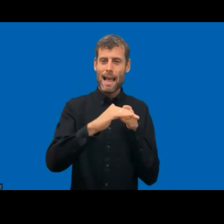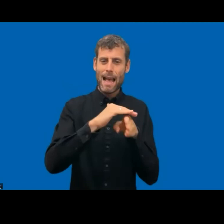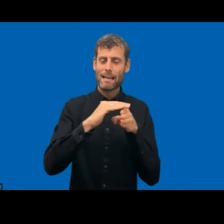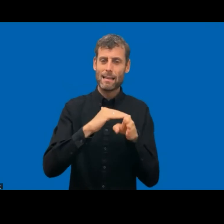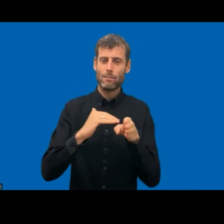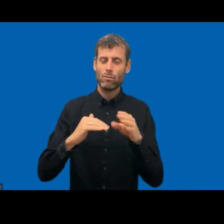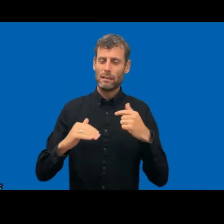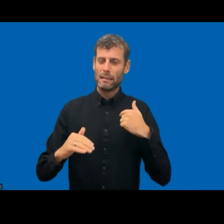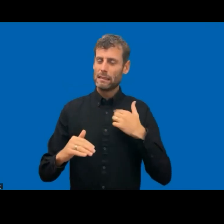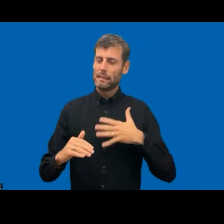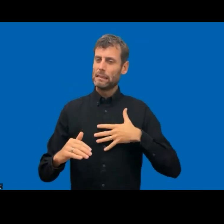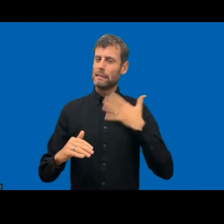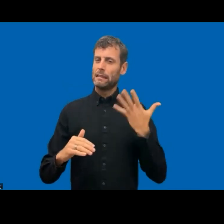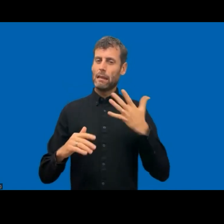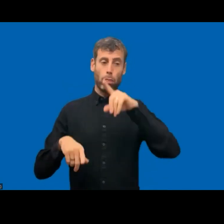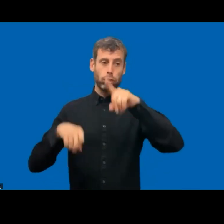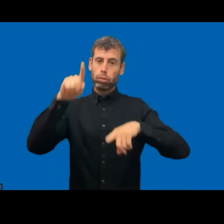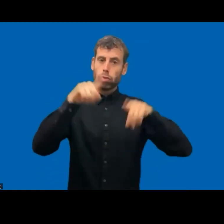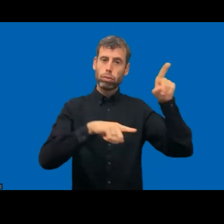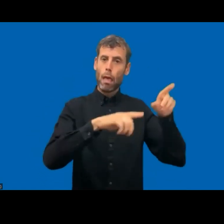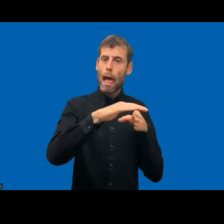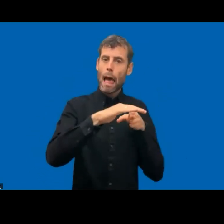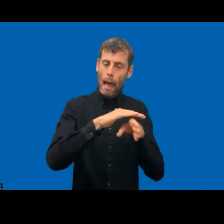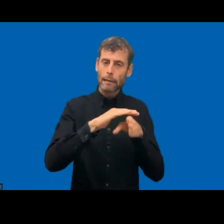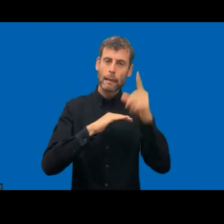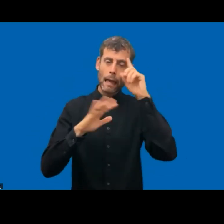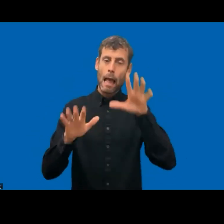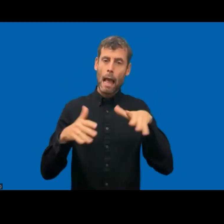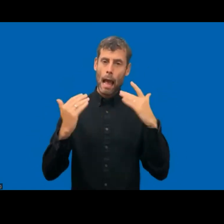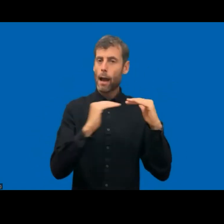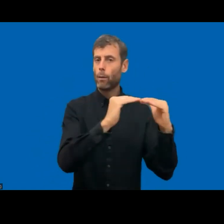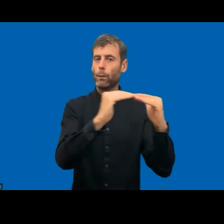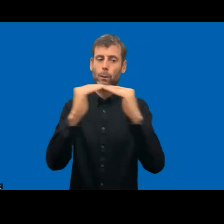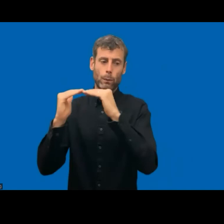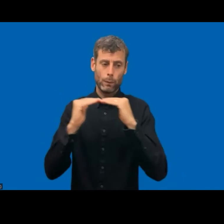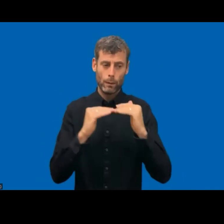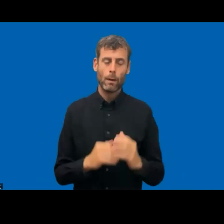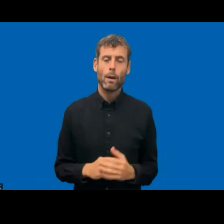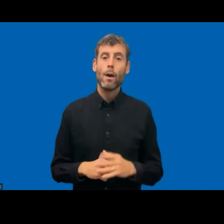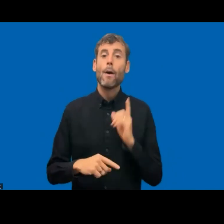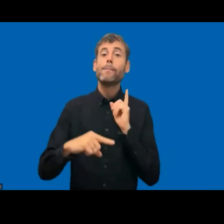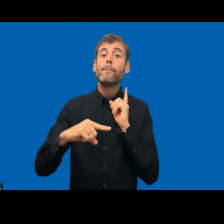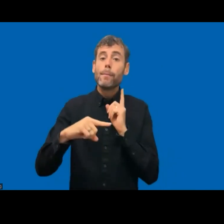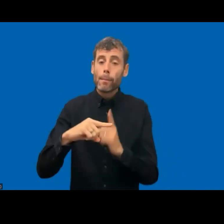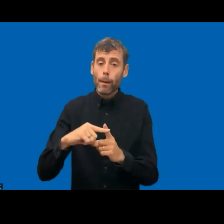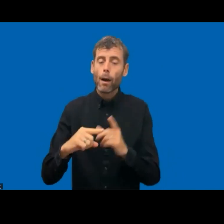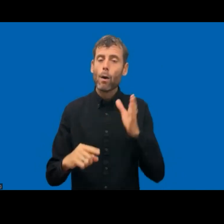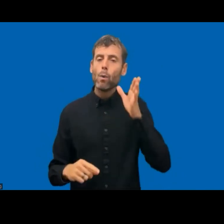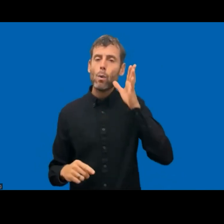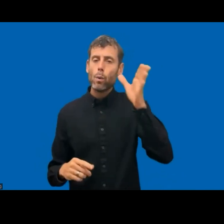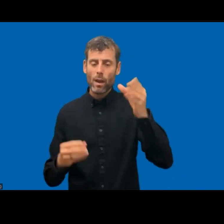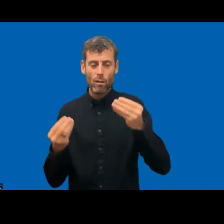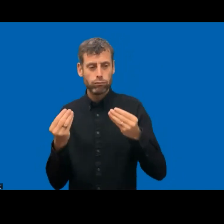of the WCAG and we added guidance so that we will make it safe and easy for the bodies